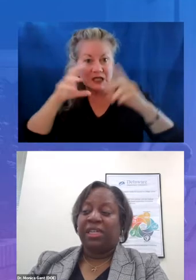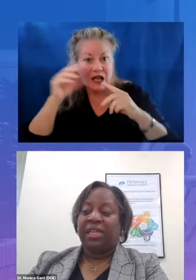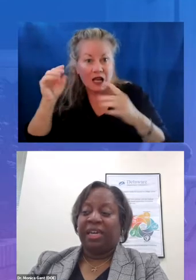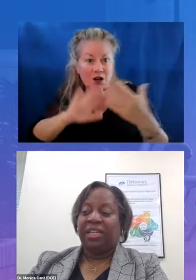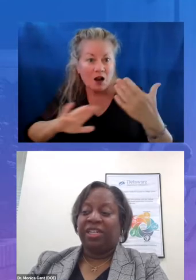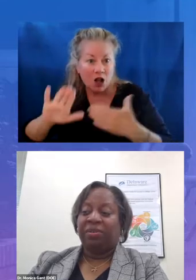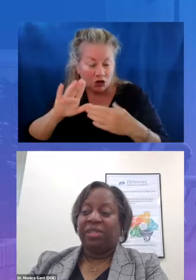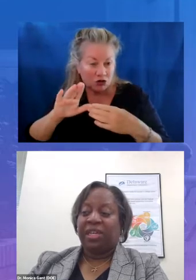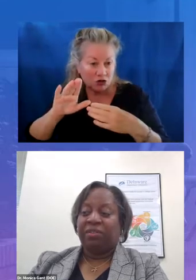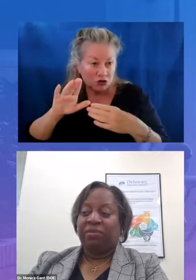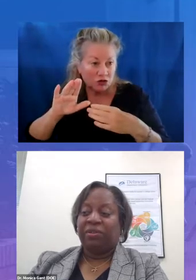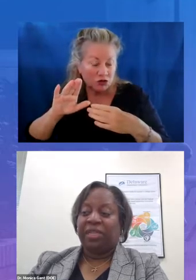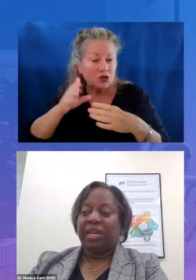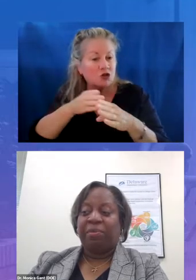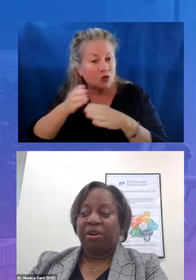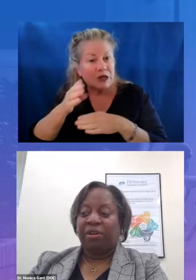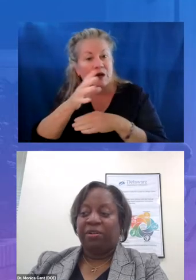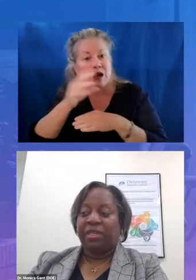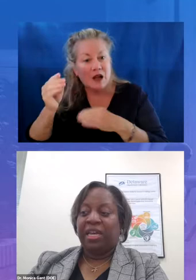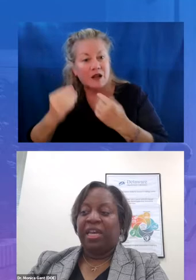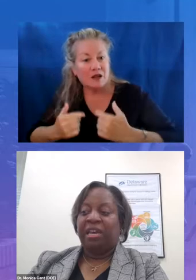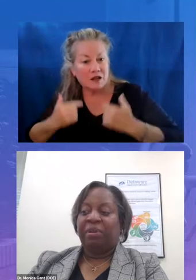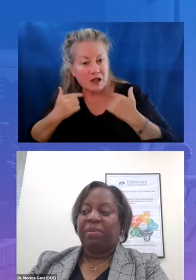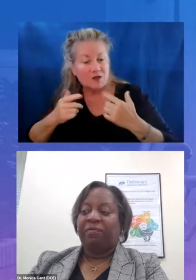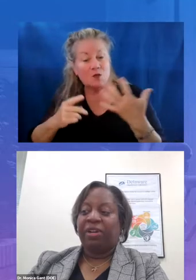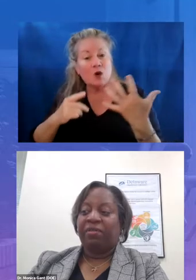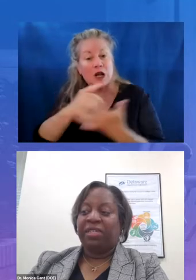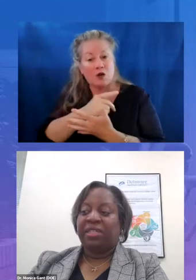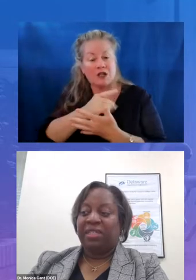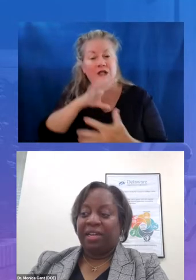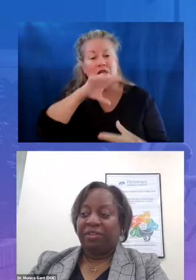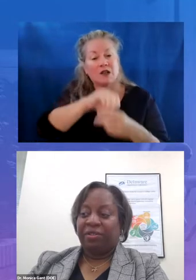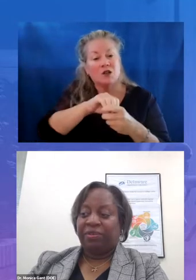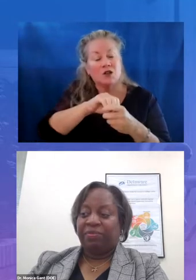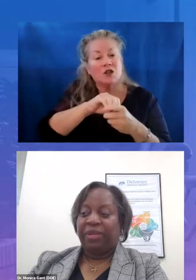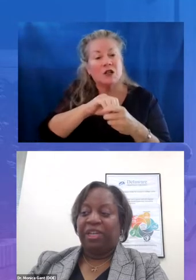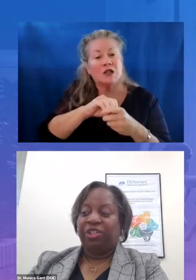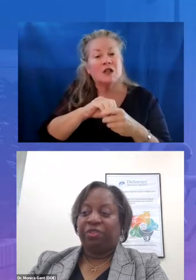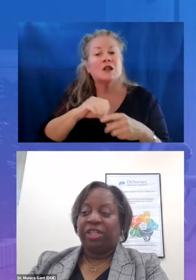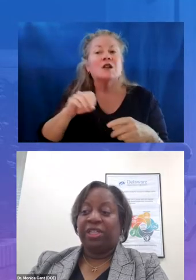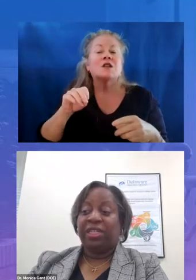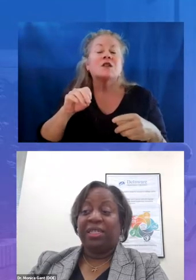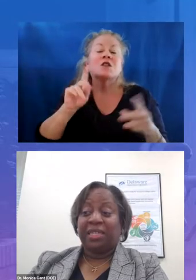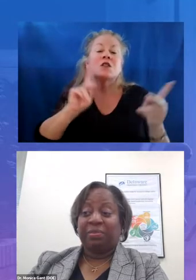engage our stakeholders and partners implement rigorous standards instruction and assessments